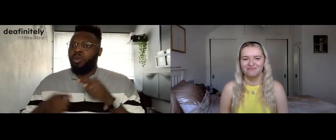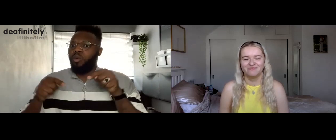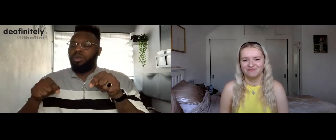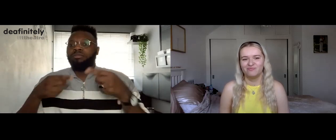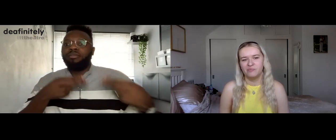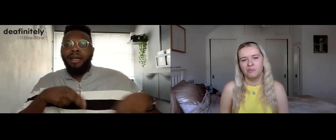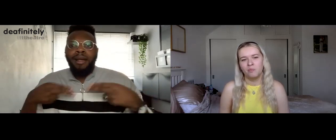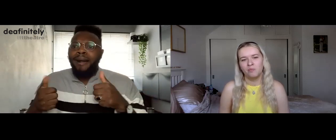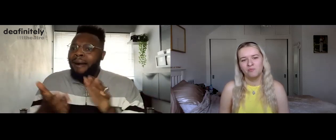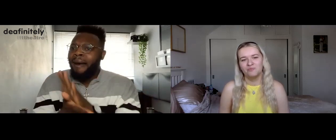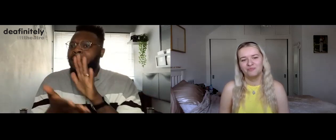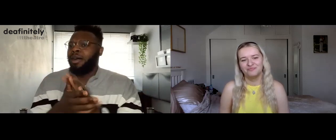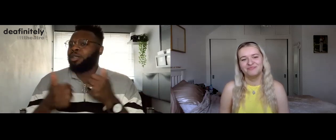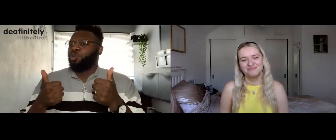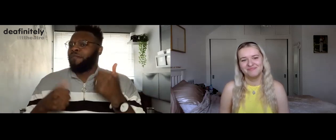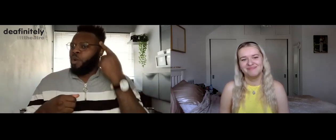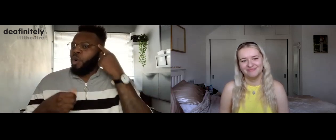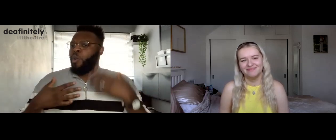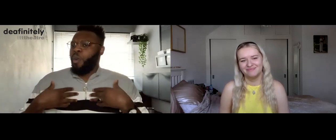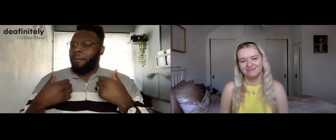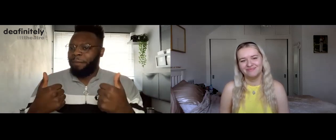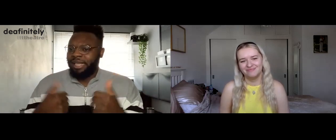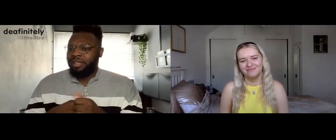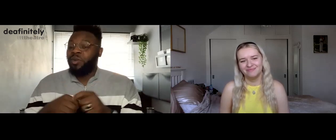dance is good for your well-being.